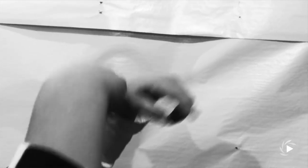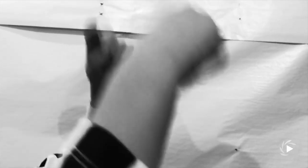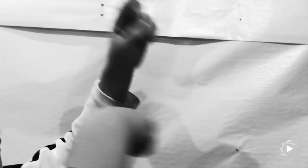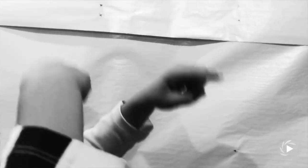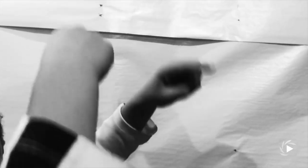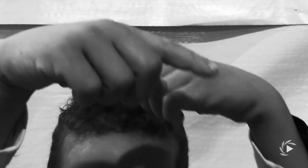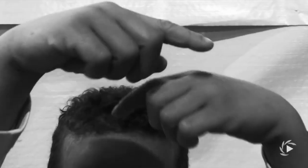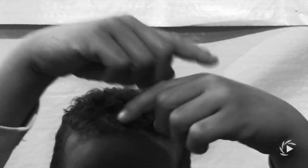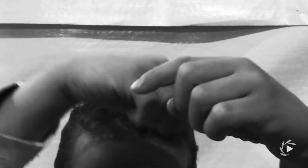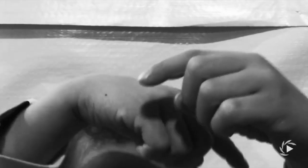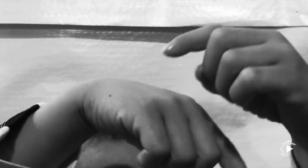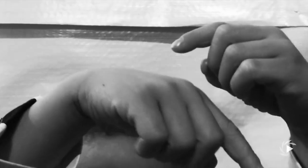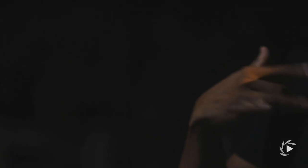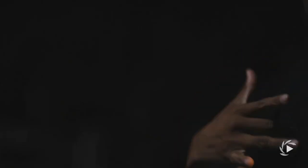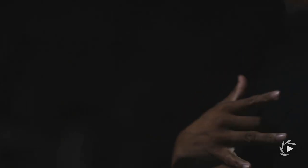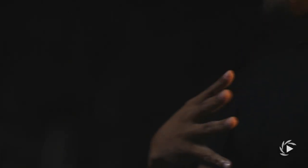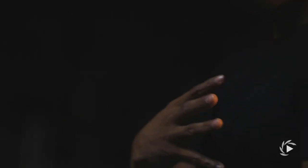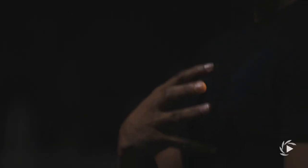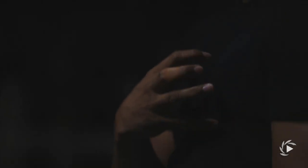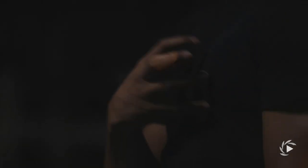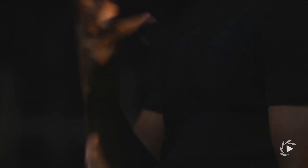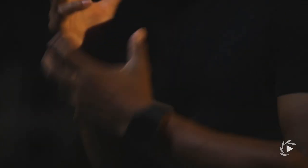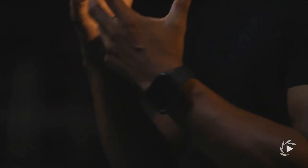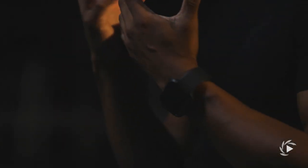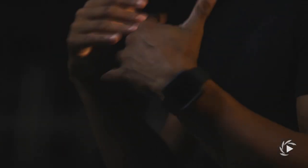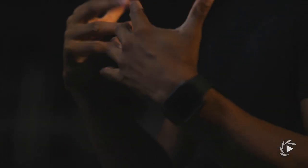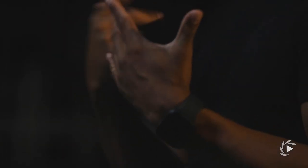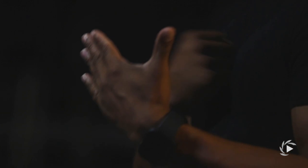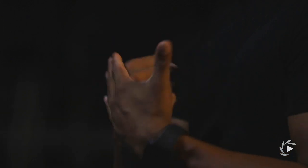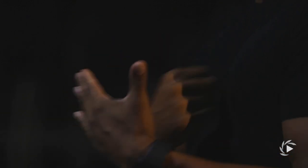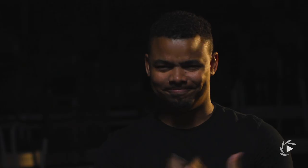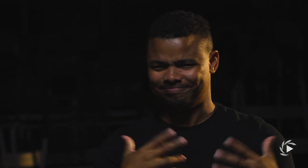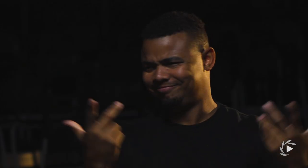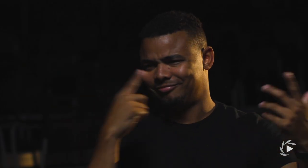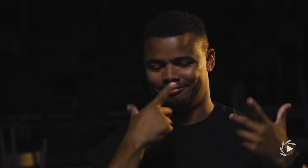It's hard to find words to describe the feeling. It just makes my heart melt,